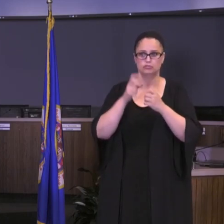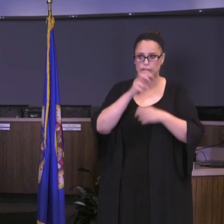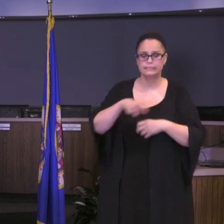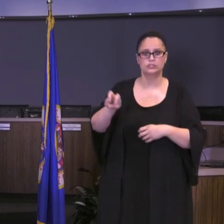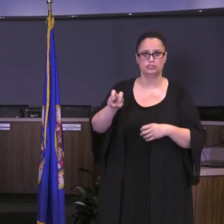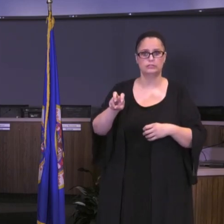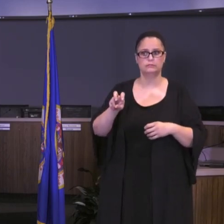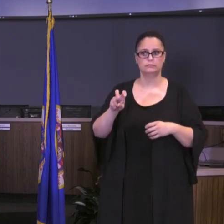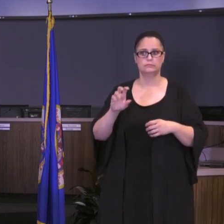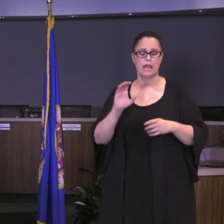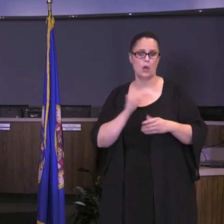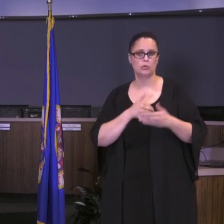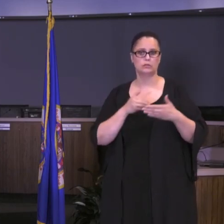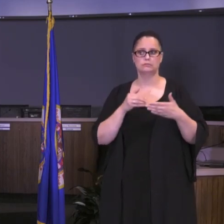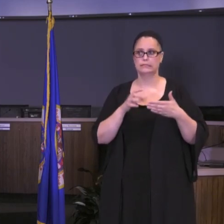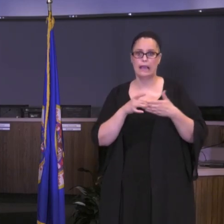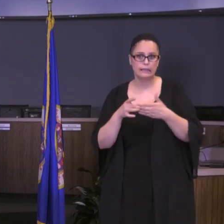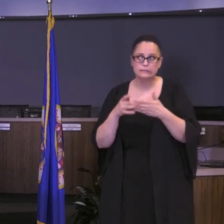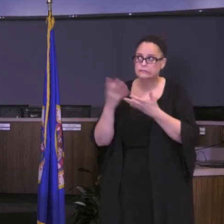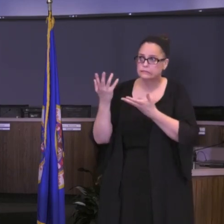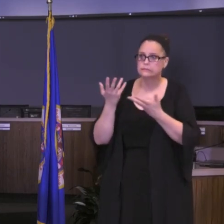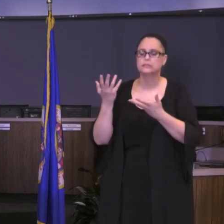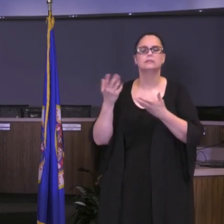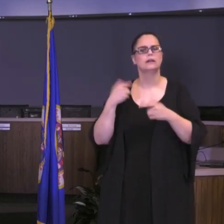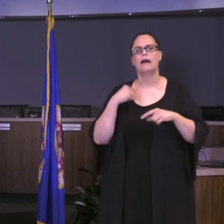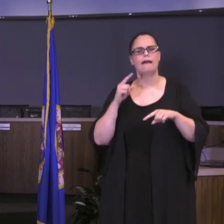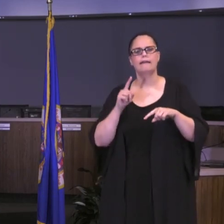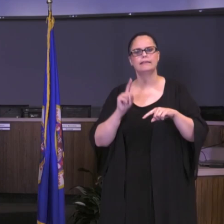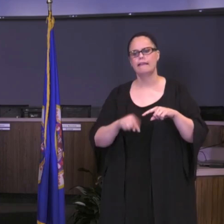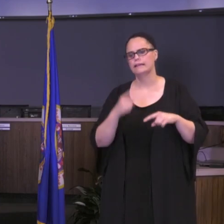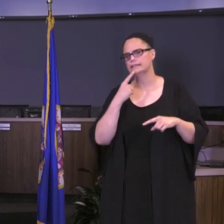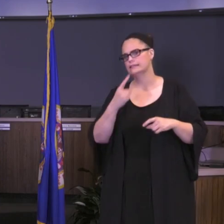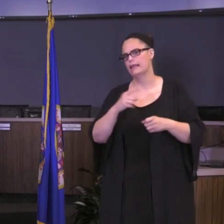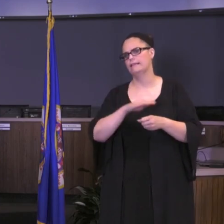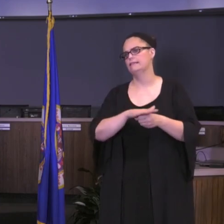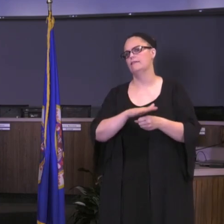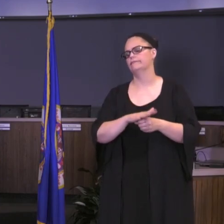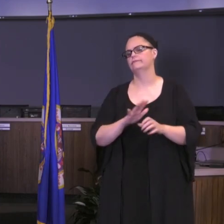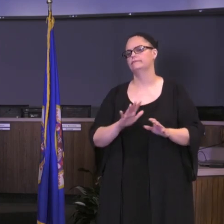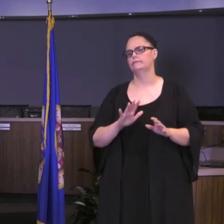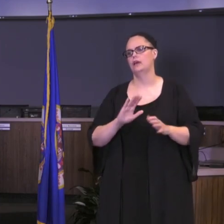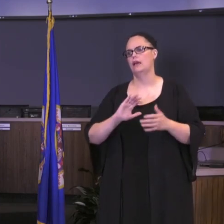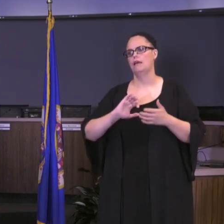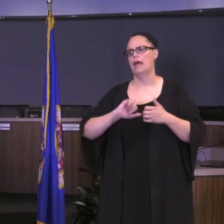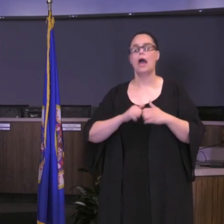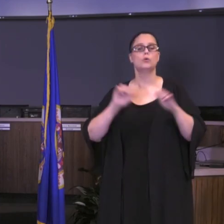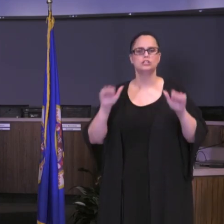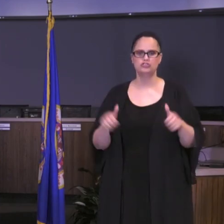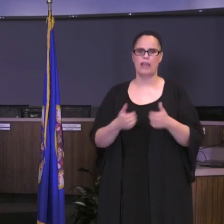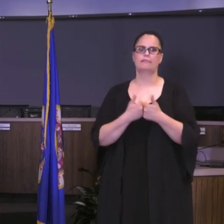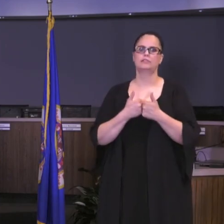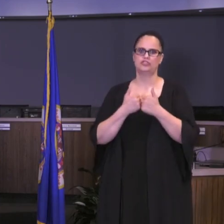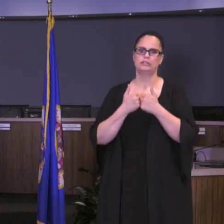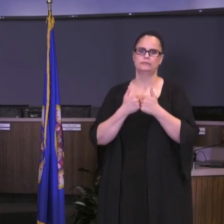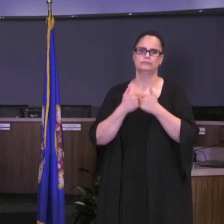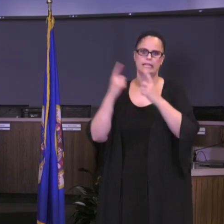guidance. I can't say to you enough how incredibly challenging these times have been when thinking